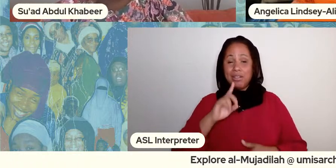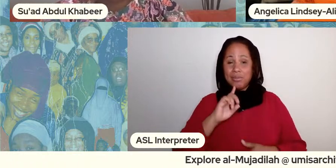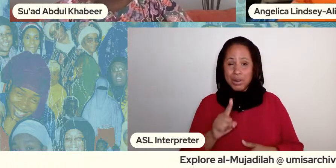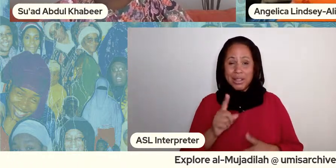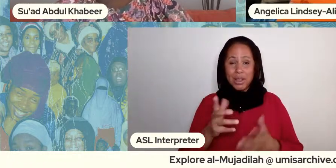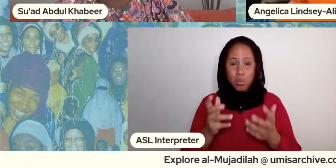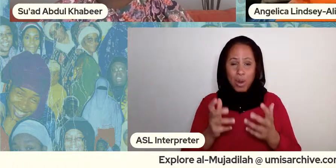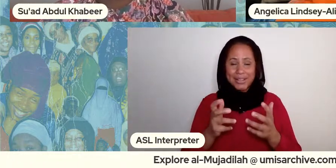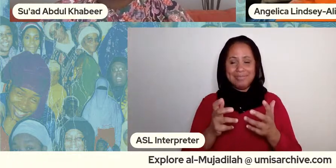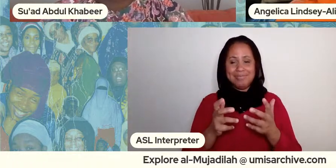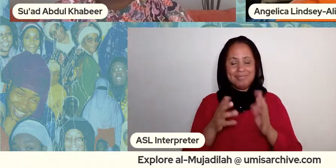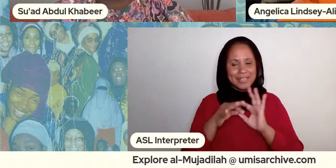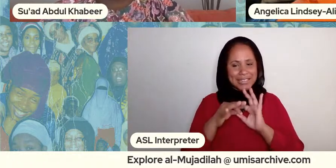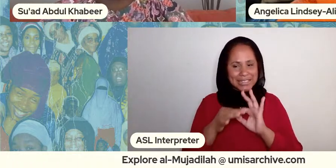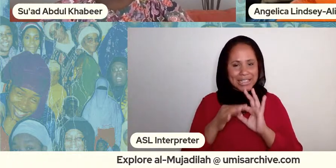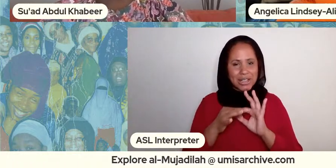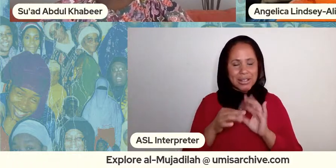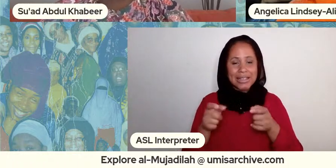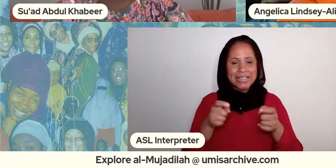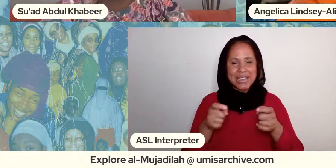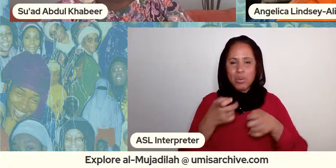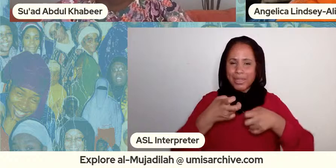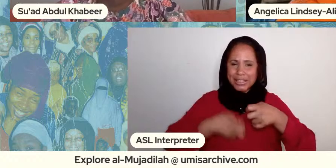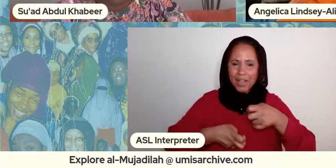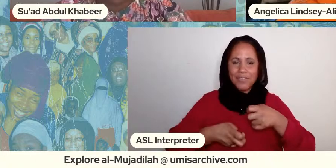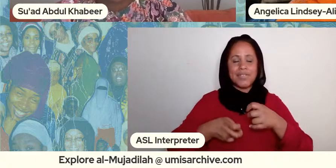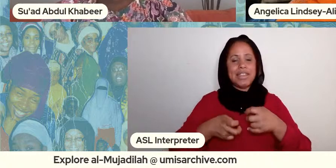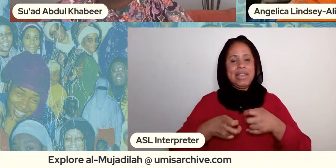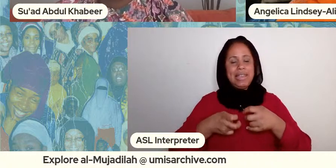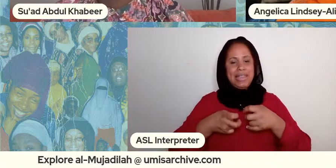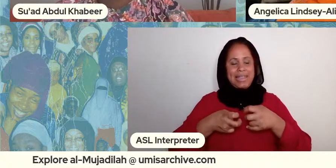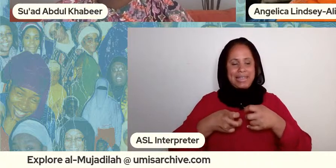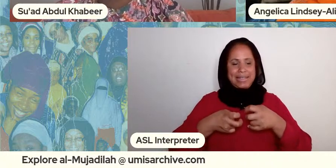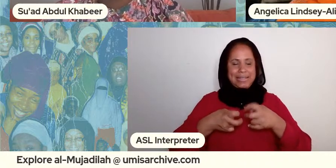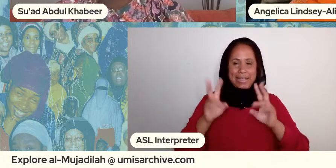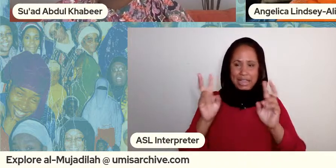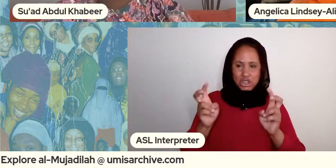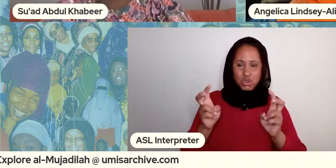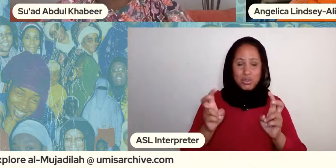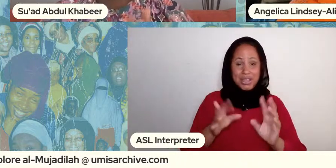deal with kind of these tough issues particularly around heartbreak but you know wanting to do it in